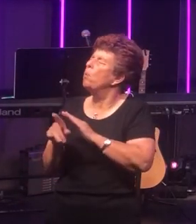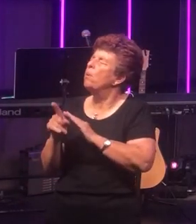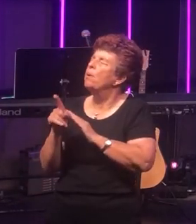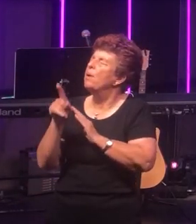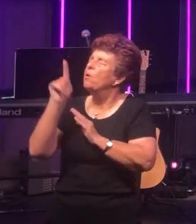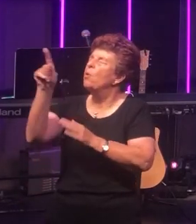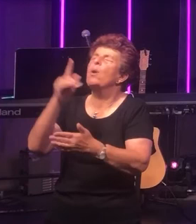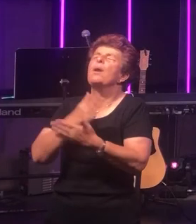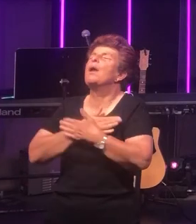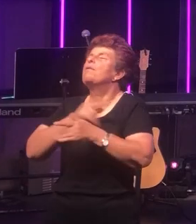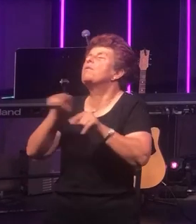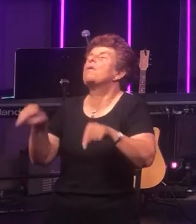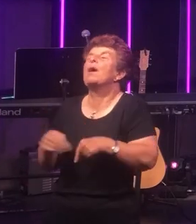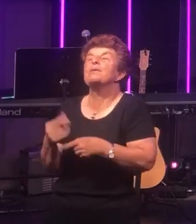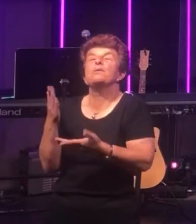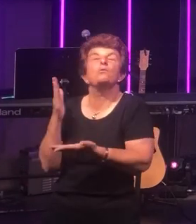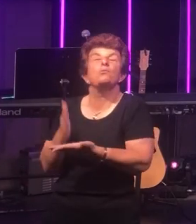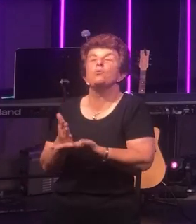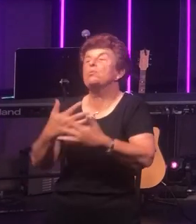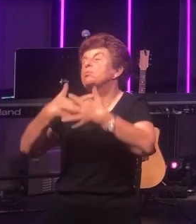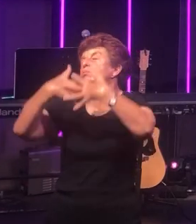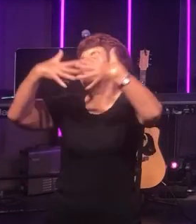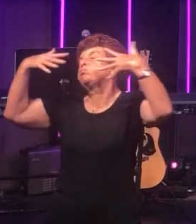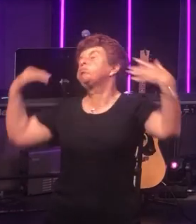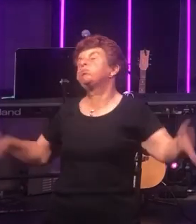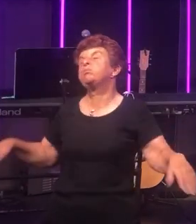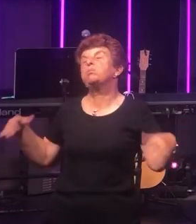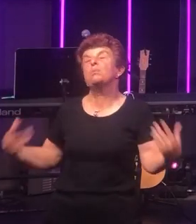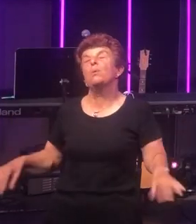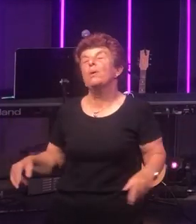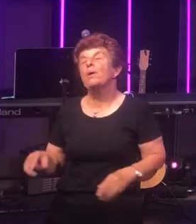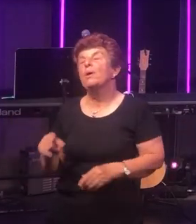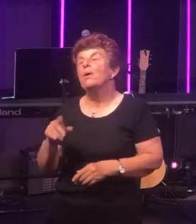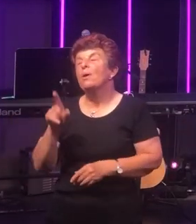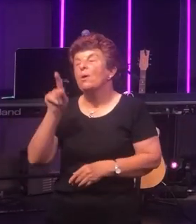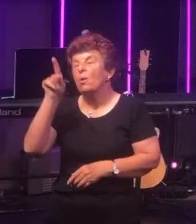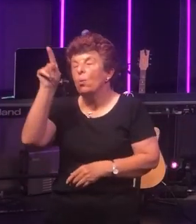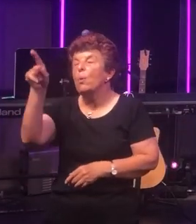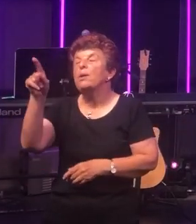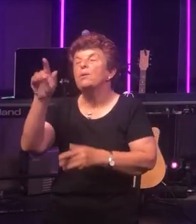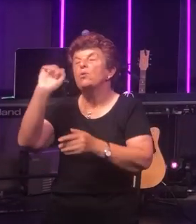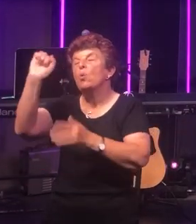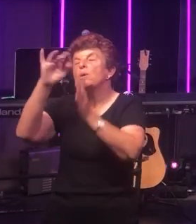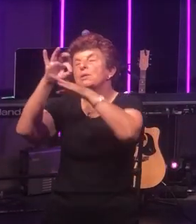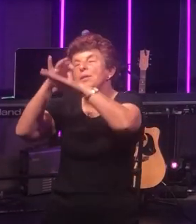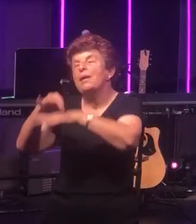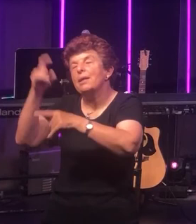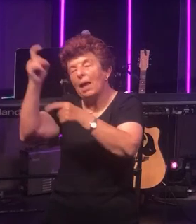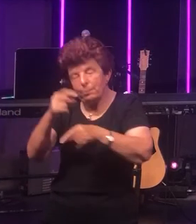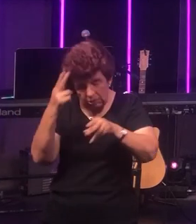for us was so great that it meant you sent your son to die for us.